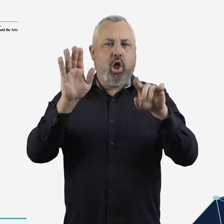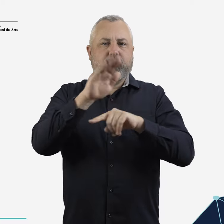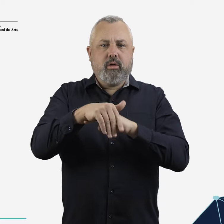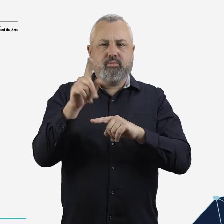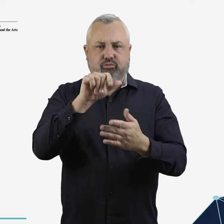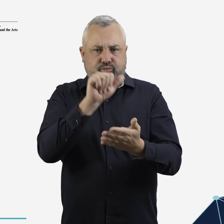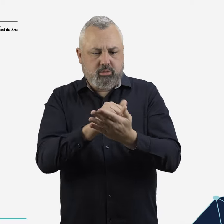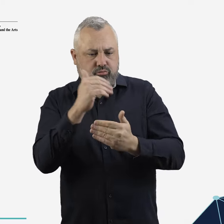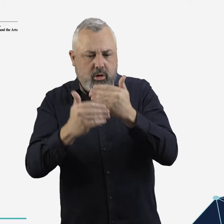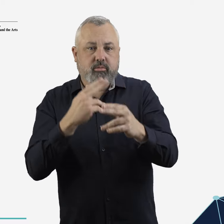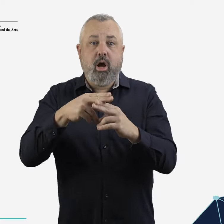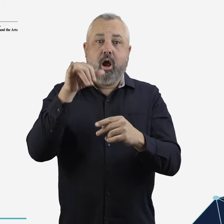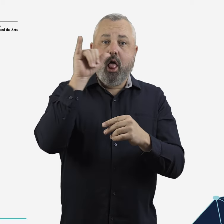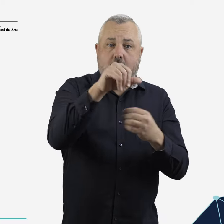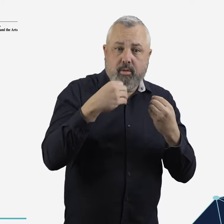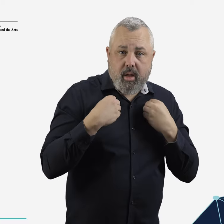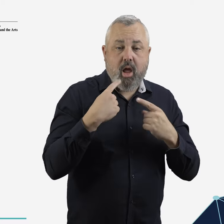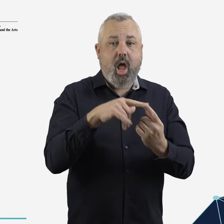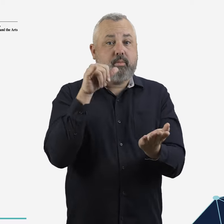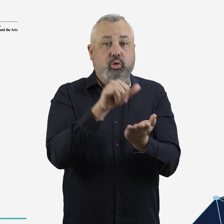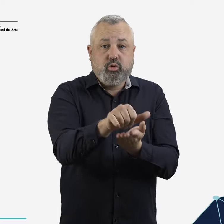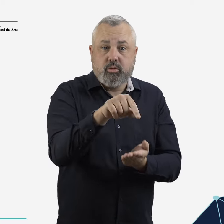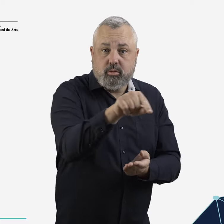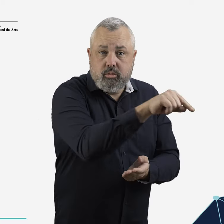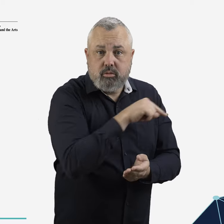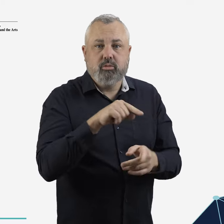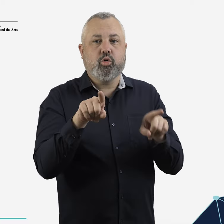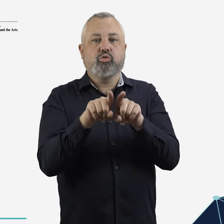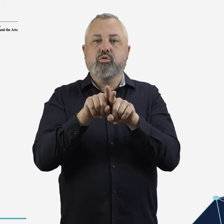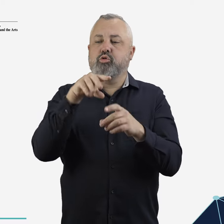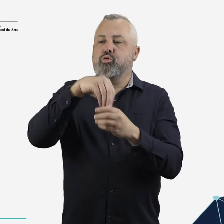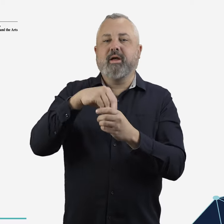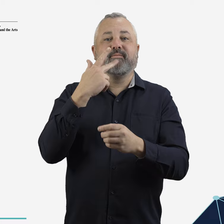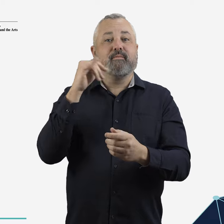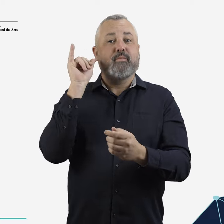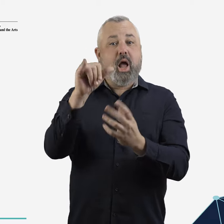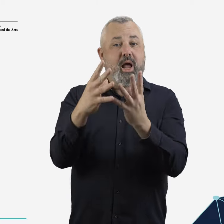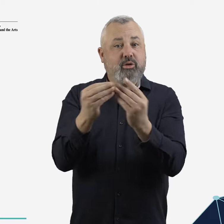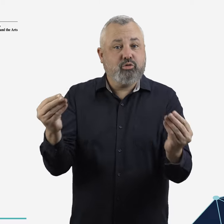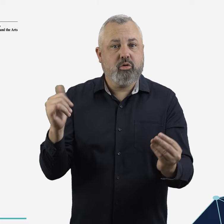practice by airlines and airports, including in relation to the prompt payment of refunds, across all fare types,